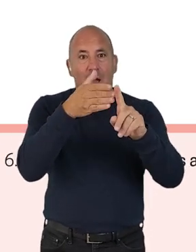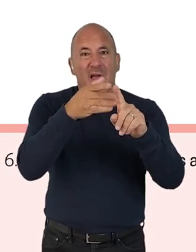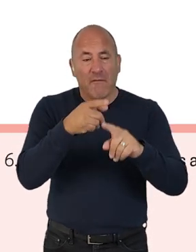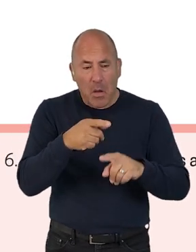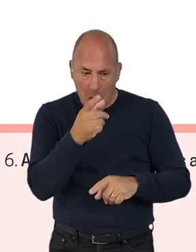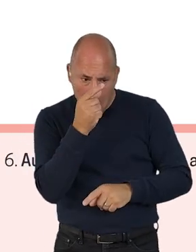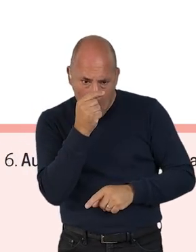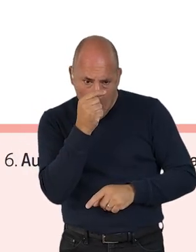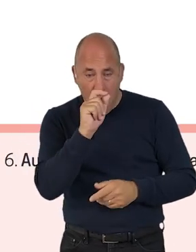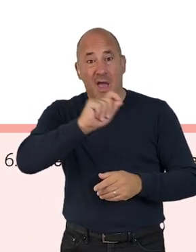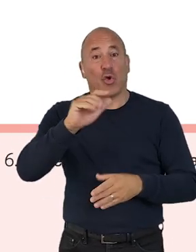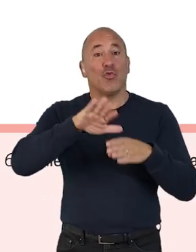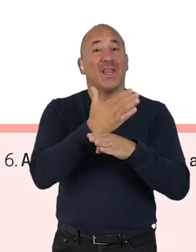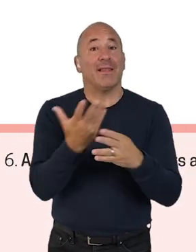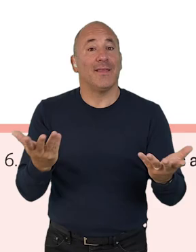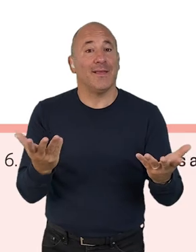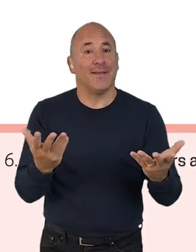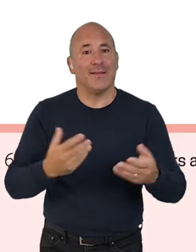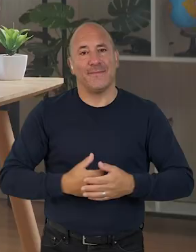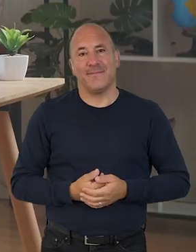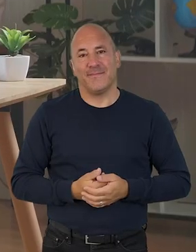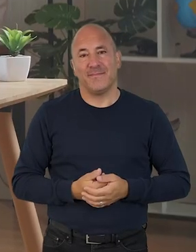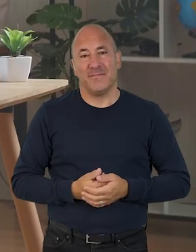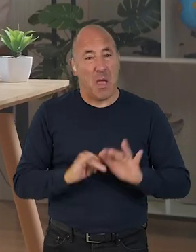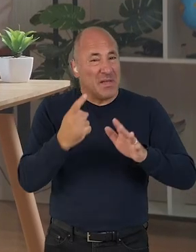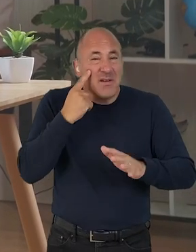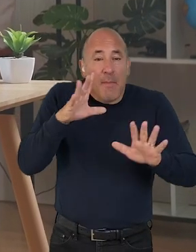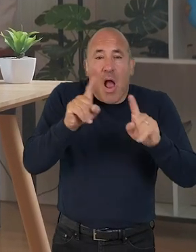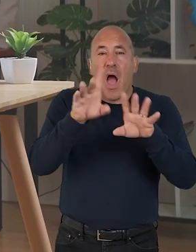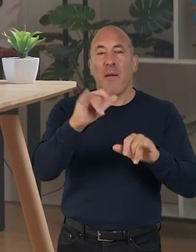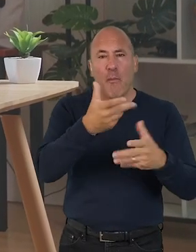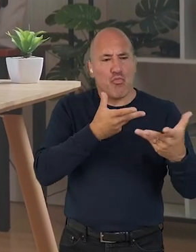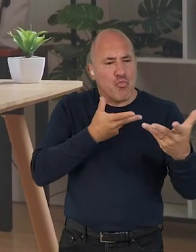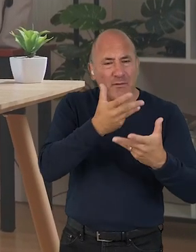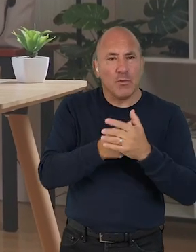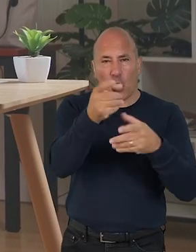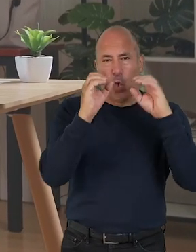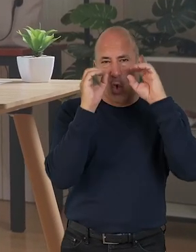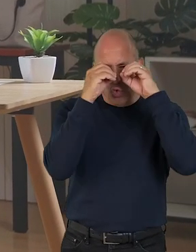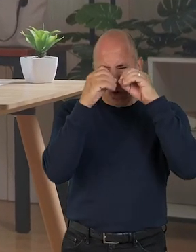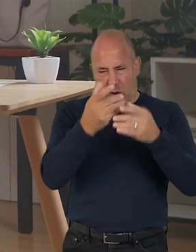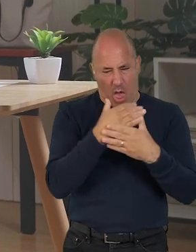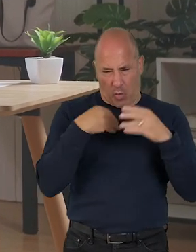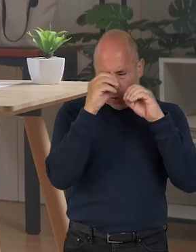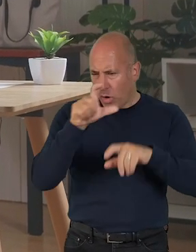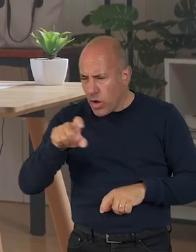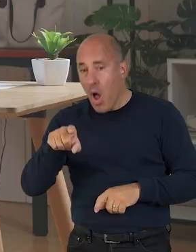If so, pop those small actions down in green. This might be as simple as having a conversation or googling something you are unsure about.